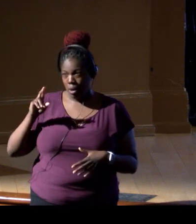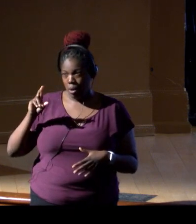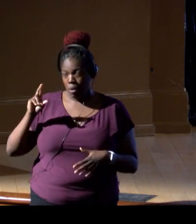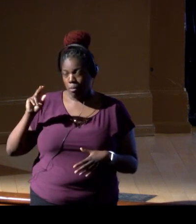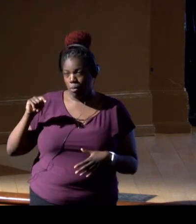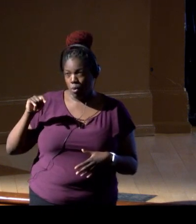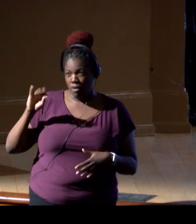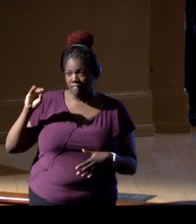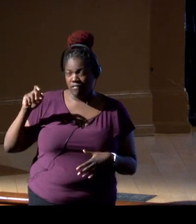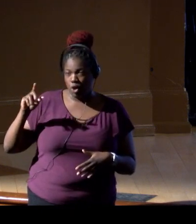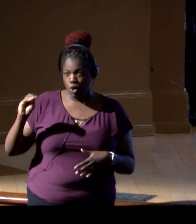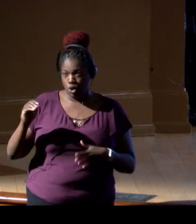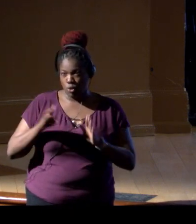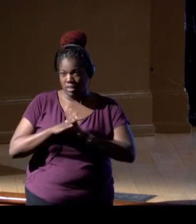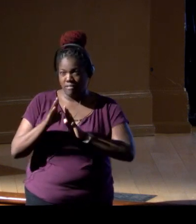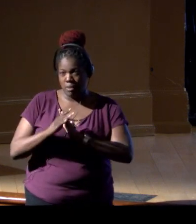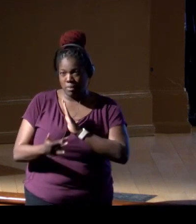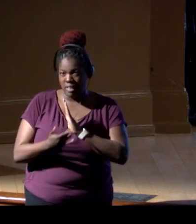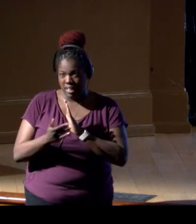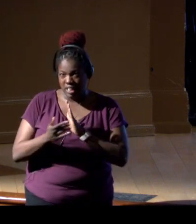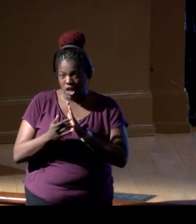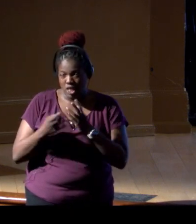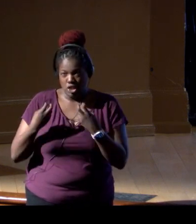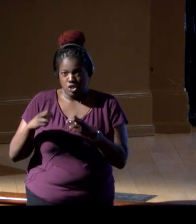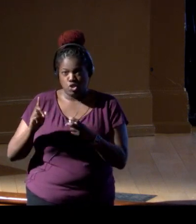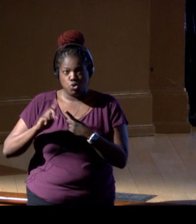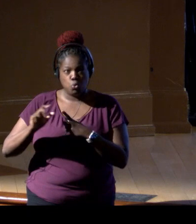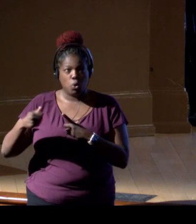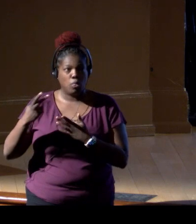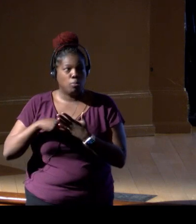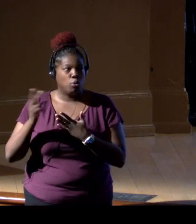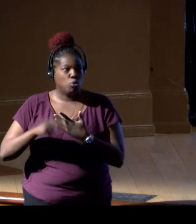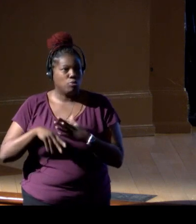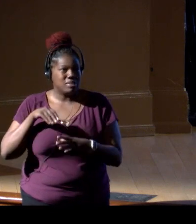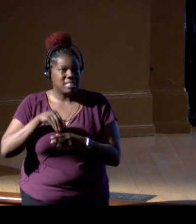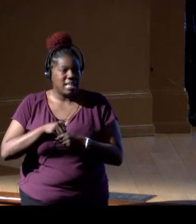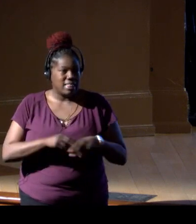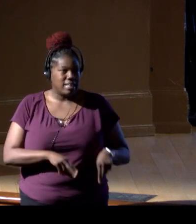those technologies, things then that transition to other programs within Navy,